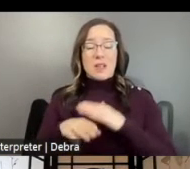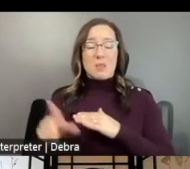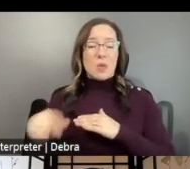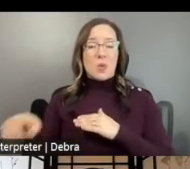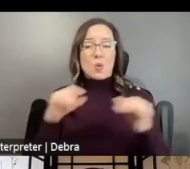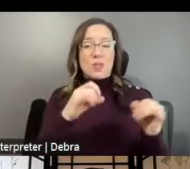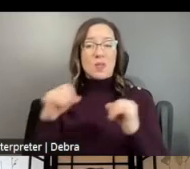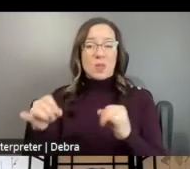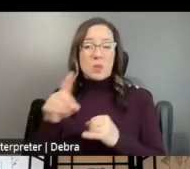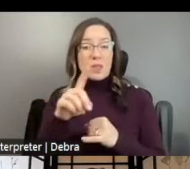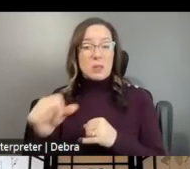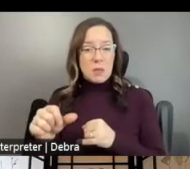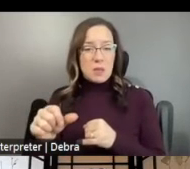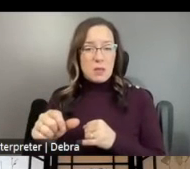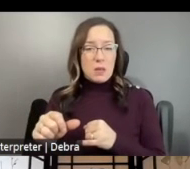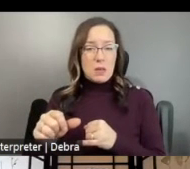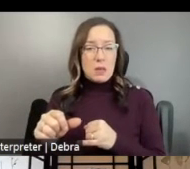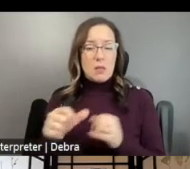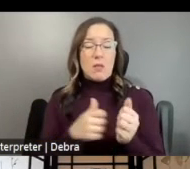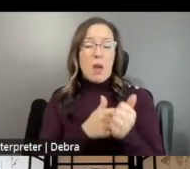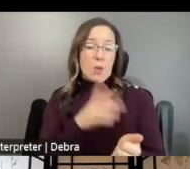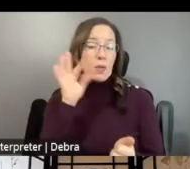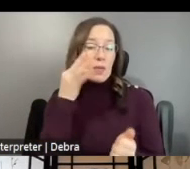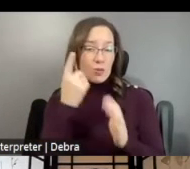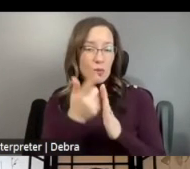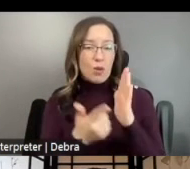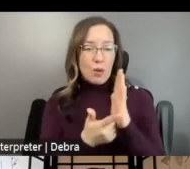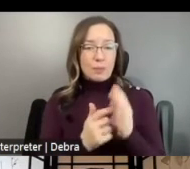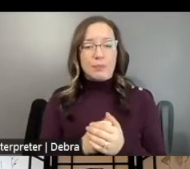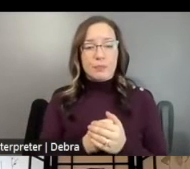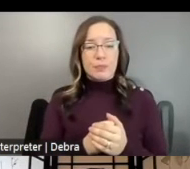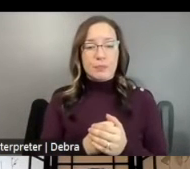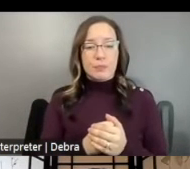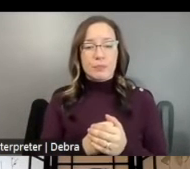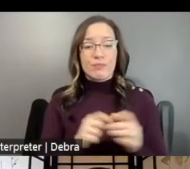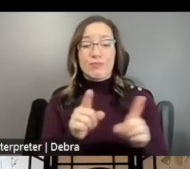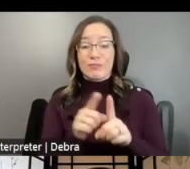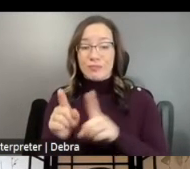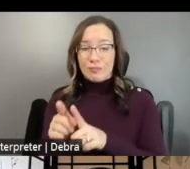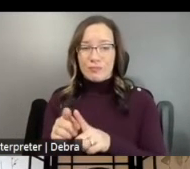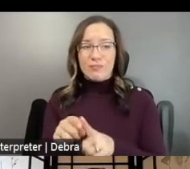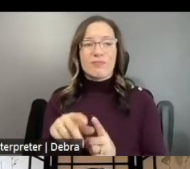DISABILITIES IN ACCORDANCE WITH FEDERAL LAW INCLUDING THE AMERICANS WITH DISABILITIES ACT